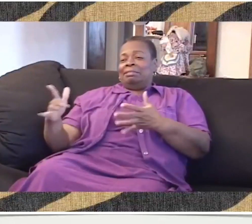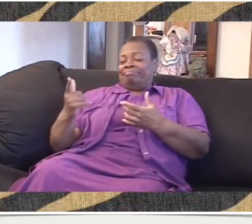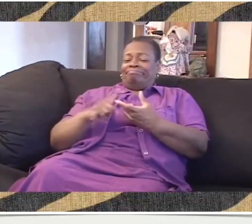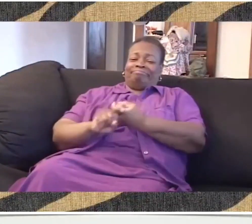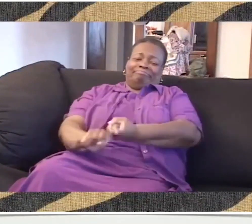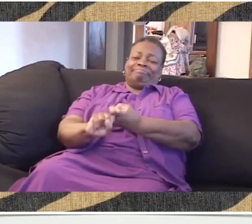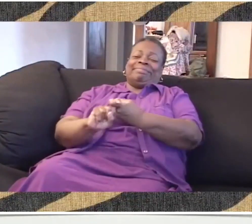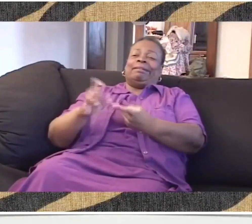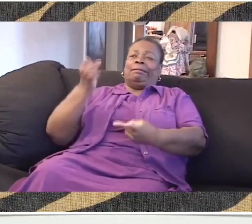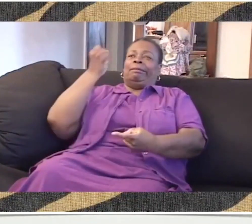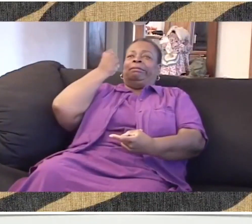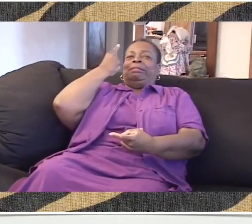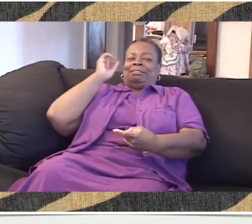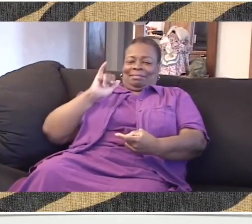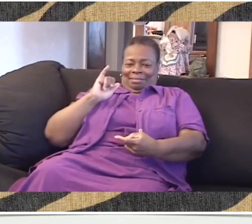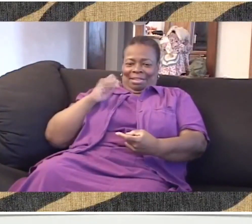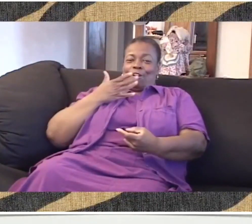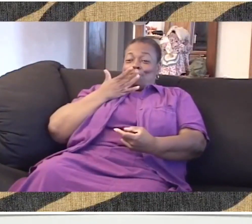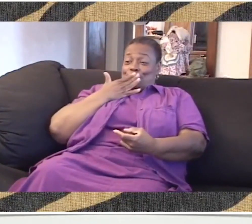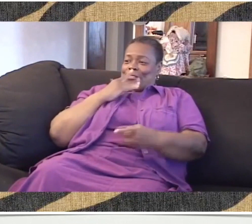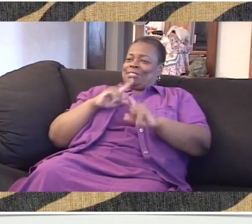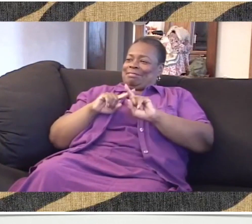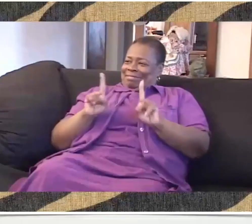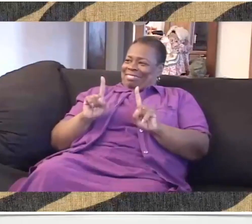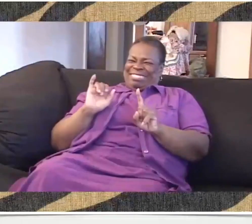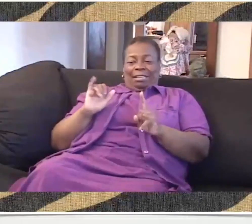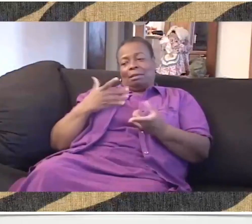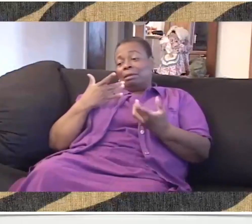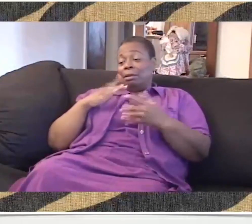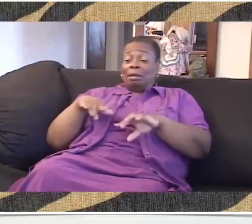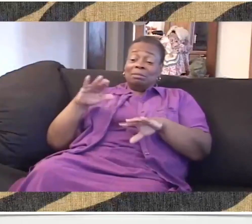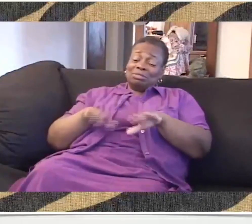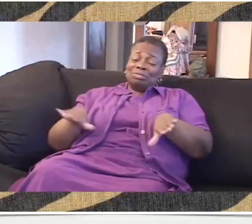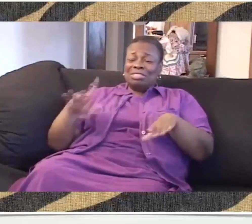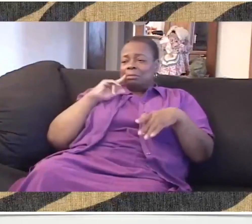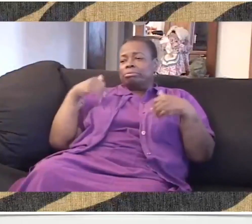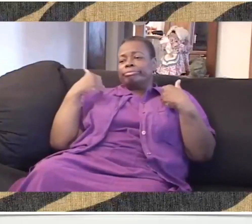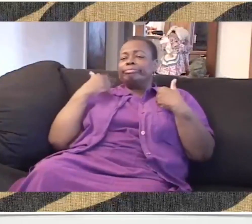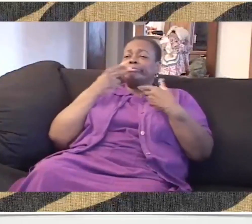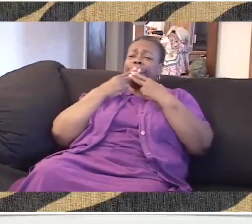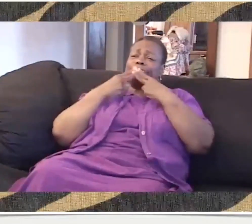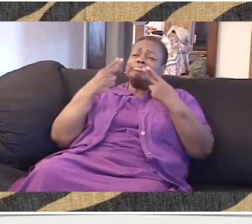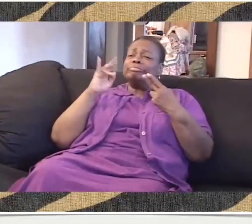And after that, we just became friends. And they had a better understanding that I just had different colored skin.